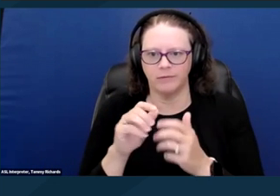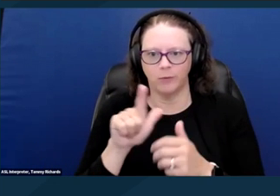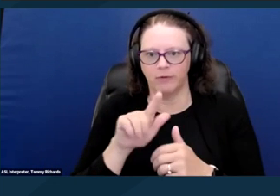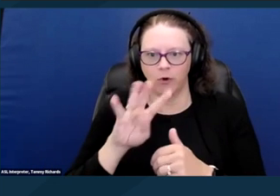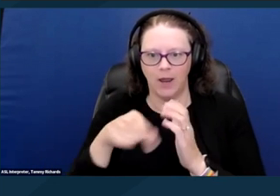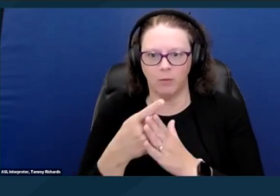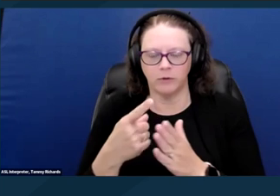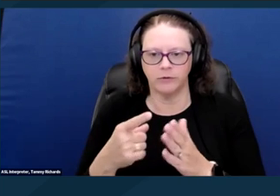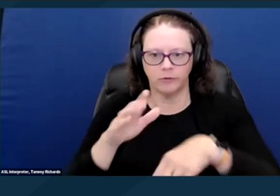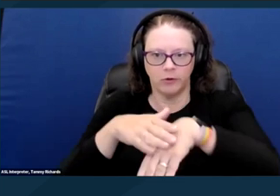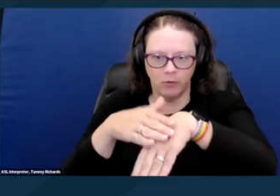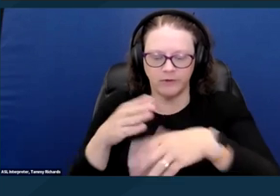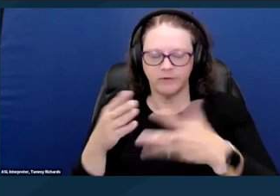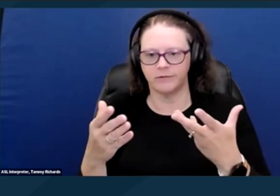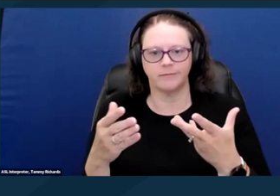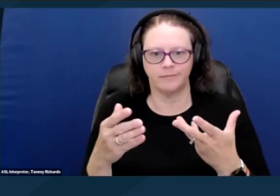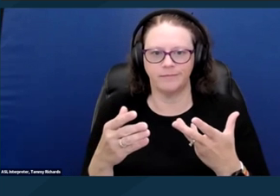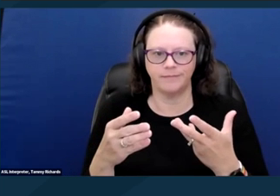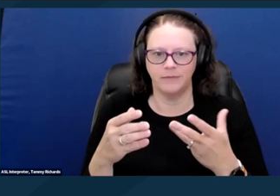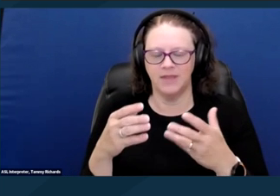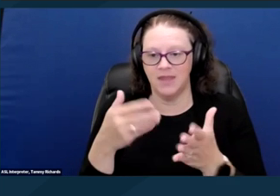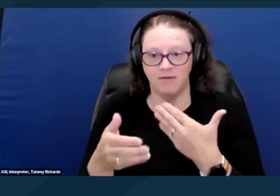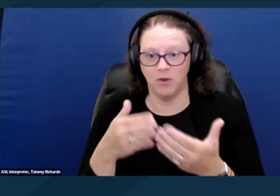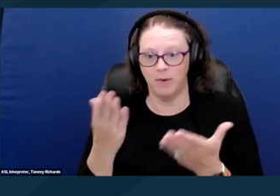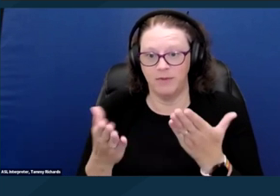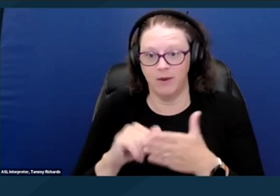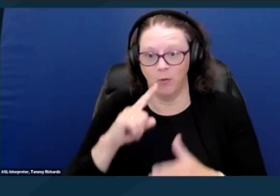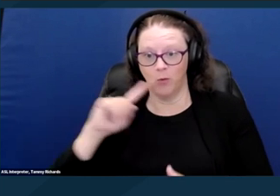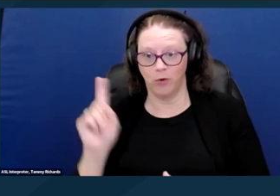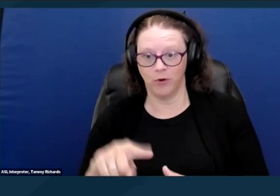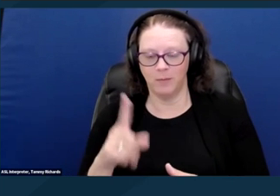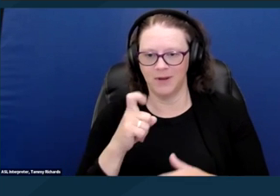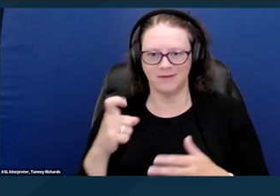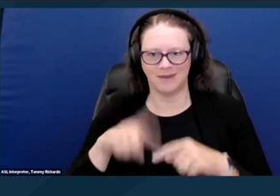Second, public entities often lack policies or procedures on how people with disabilities